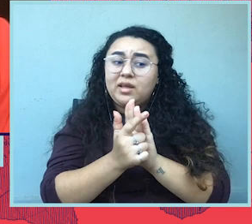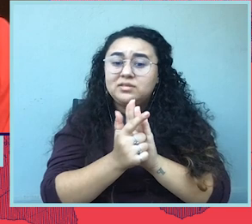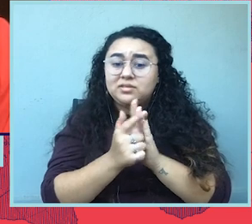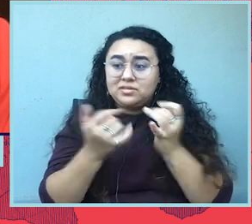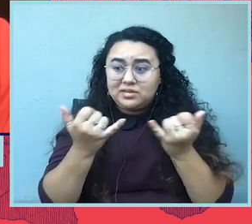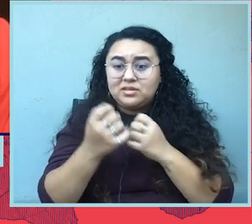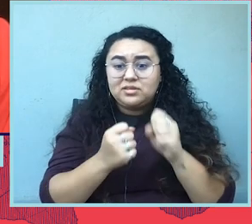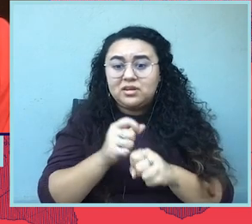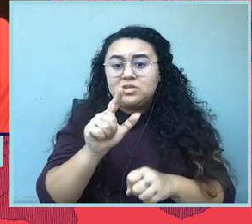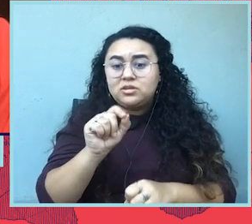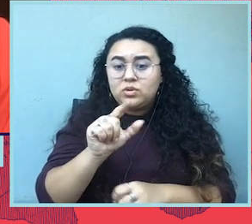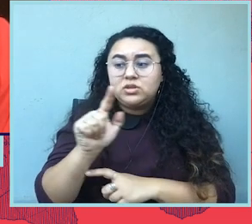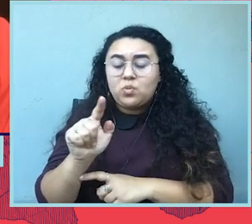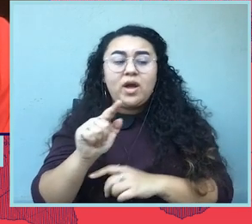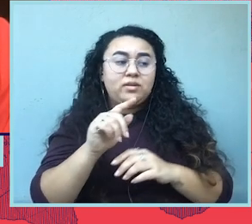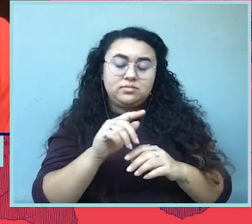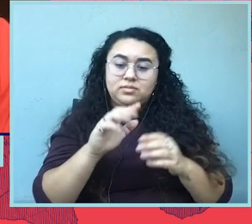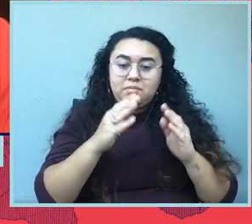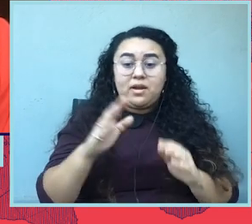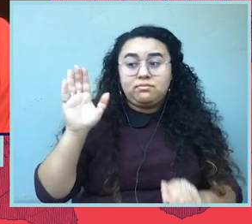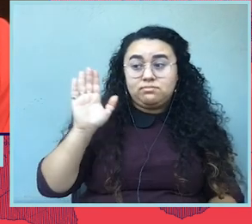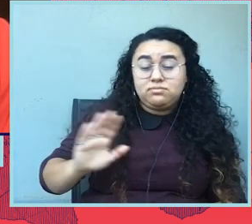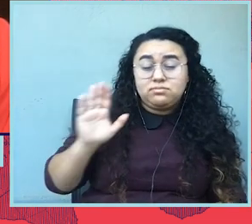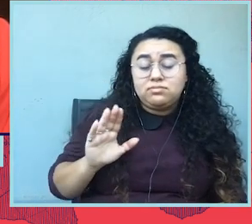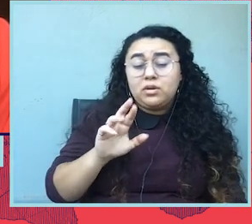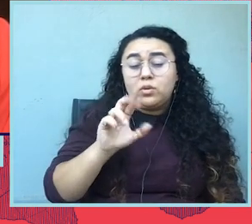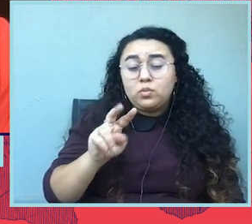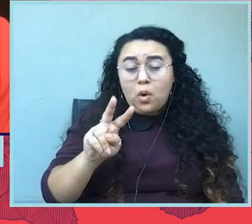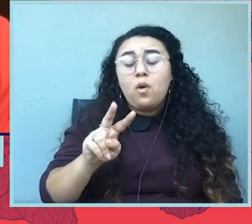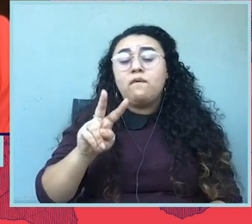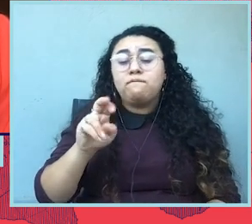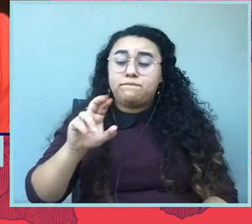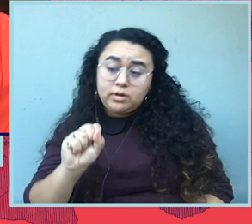Over 100 anti-abortion bills in 19 states across the country.